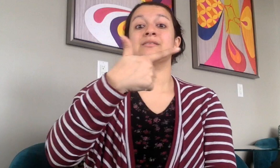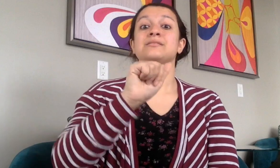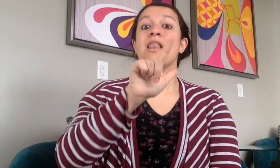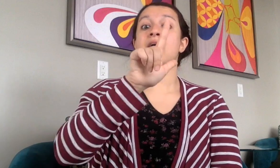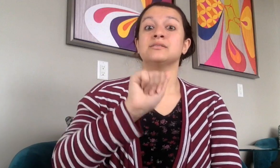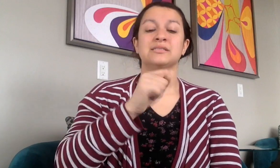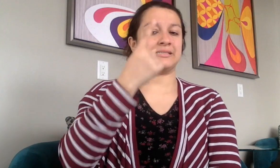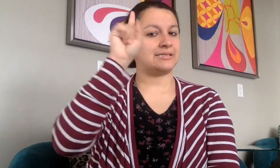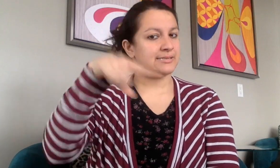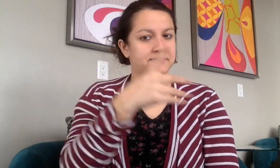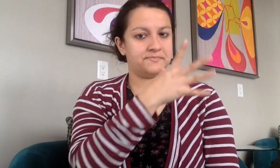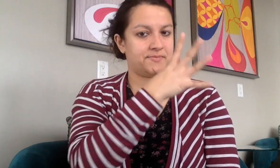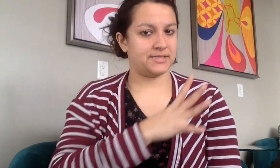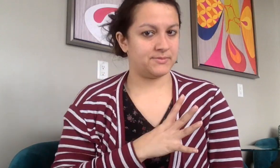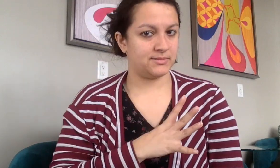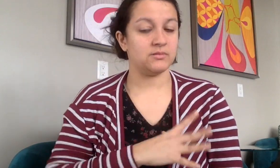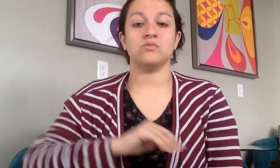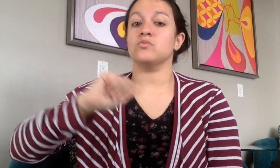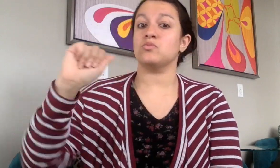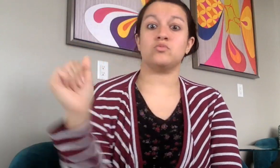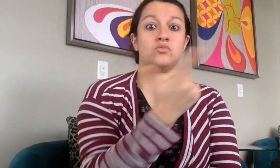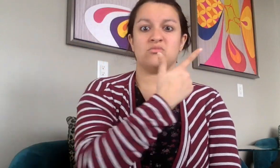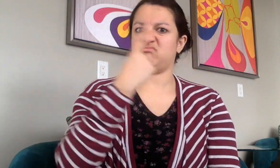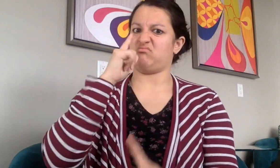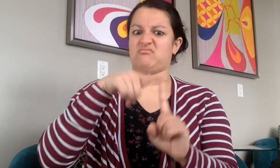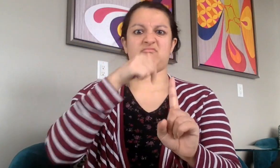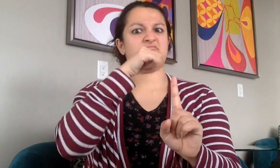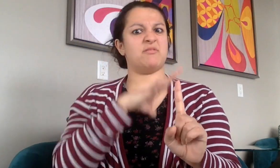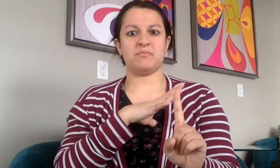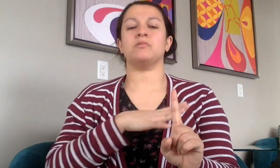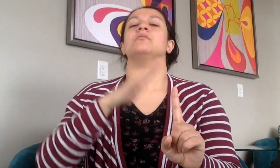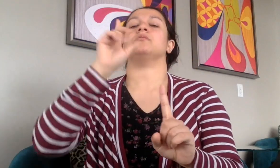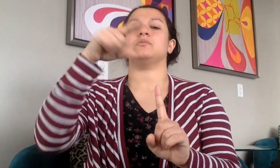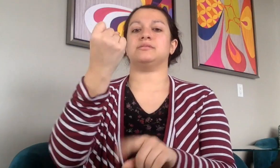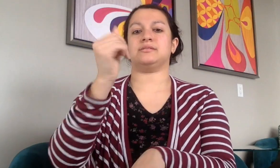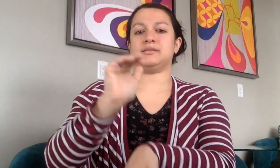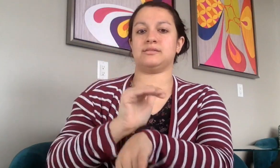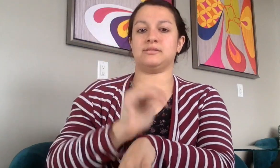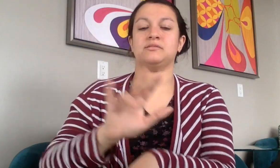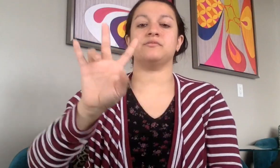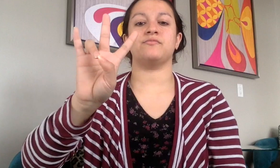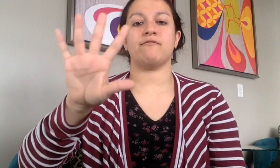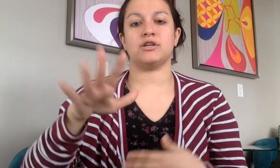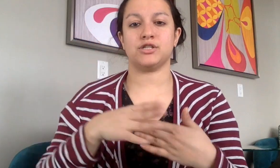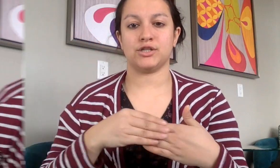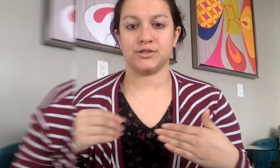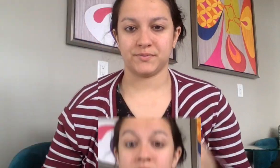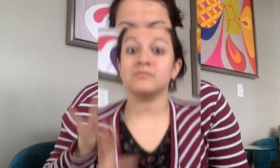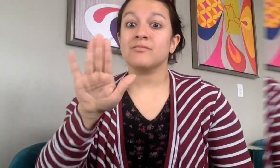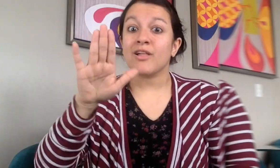Gala (for all females only): $75